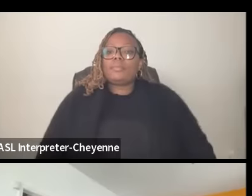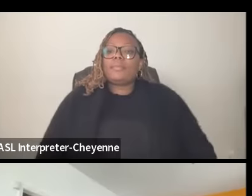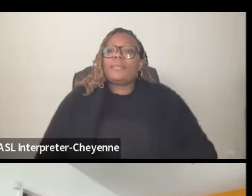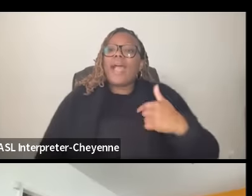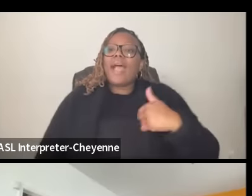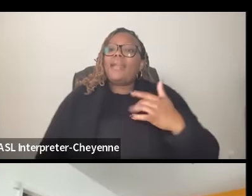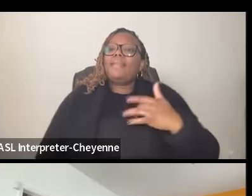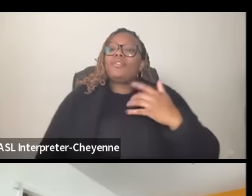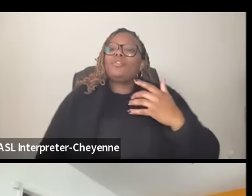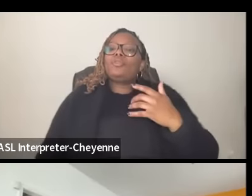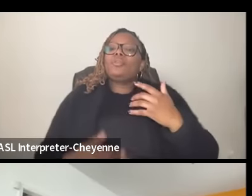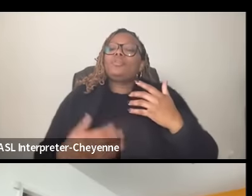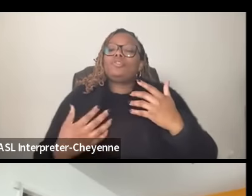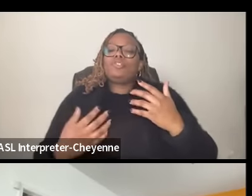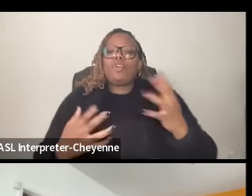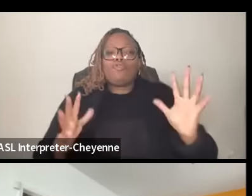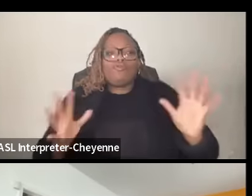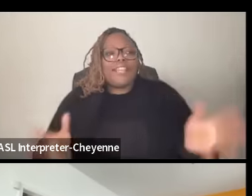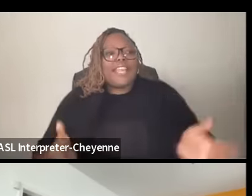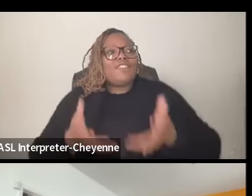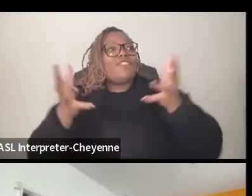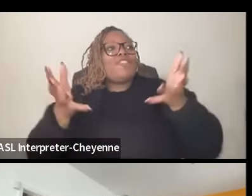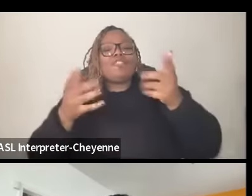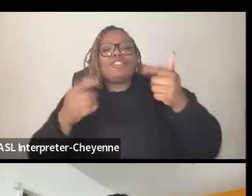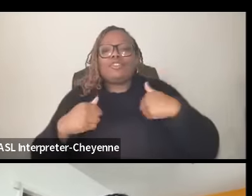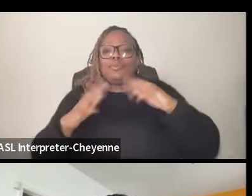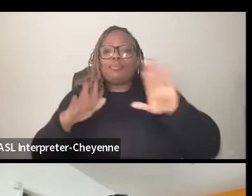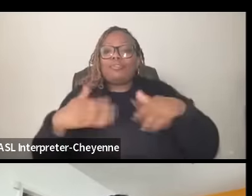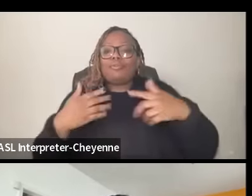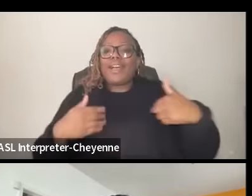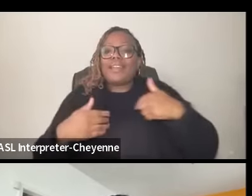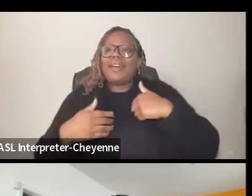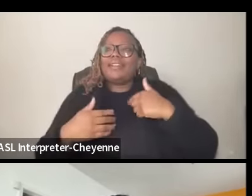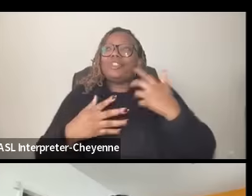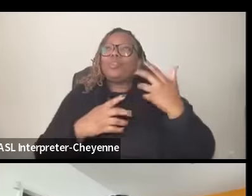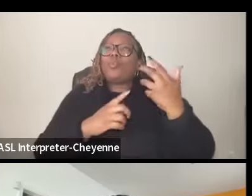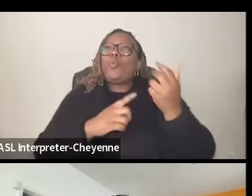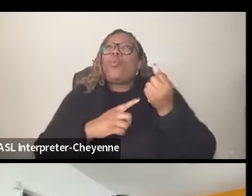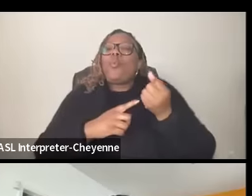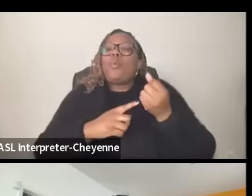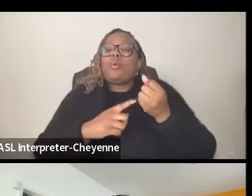right that and I think you give us something to let you on to struggle being in struggle is a